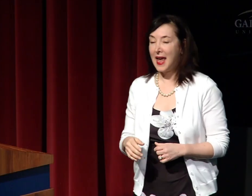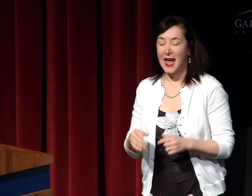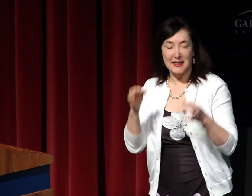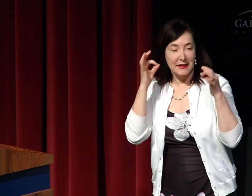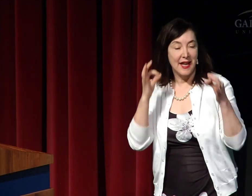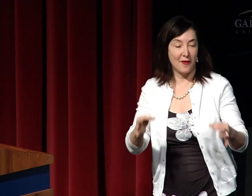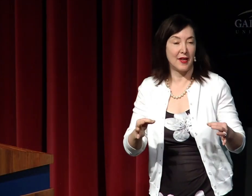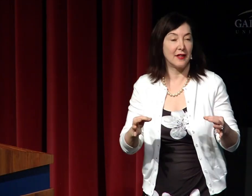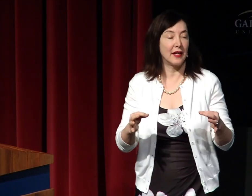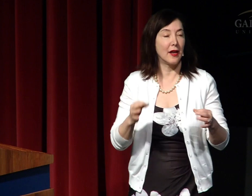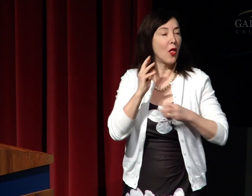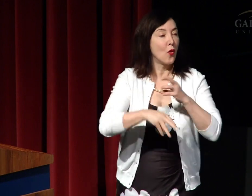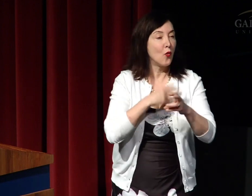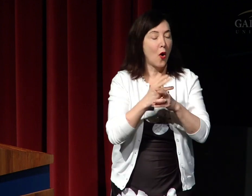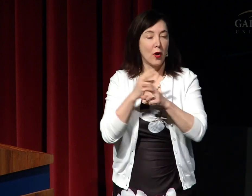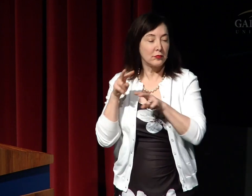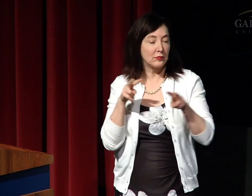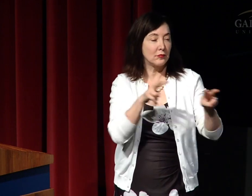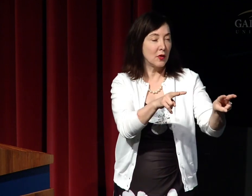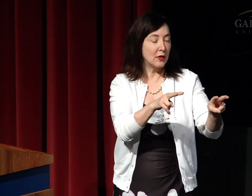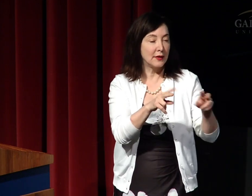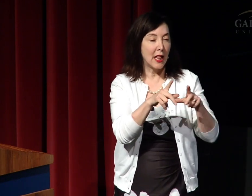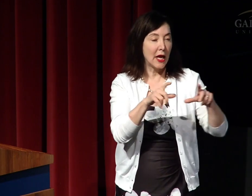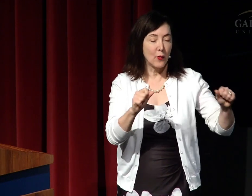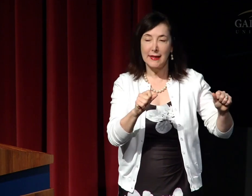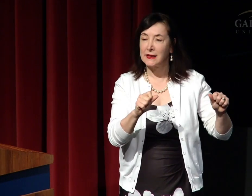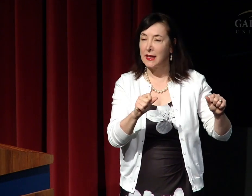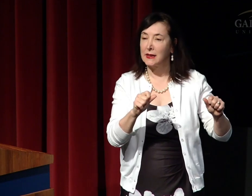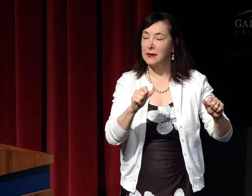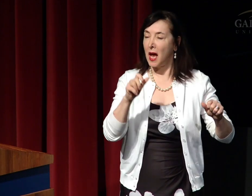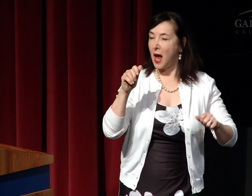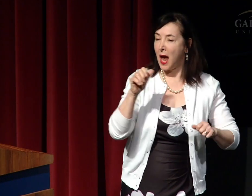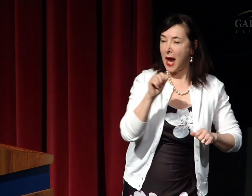The world has experienced revolutions